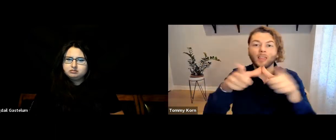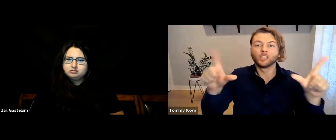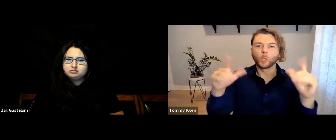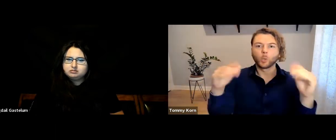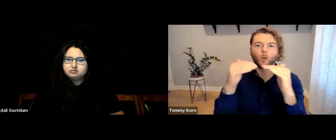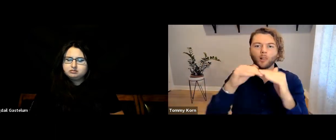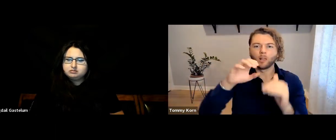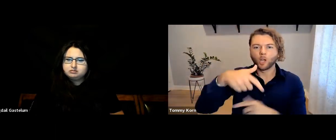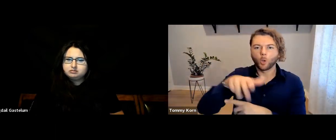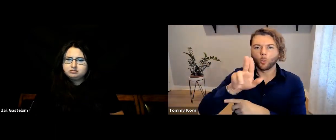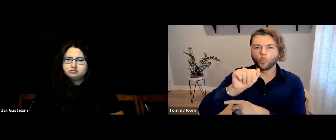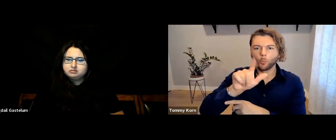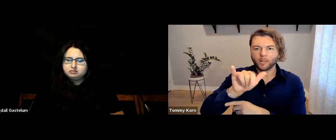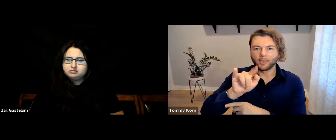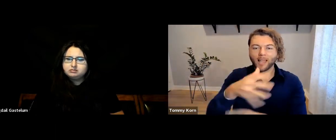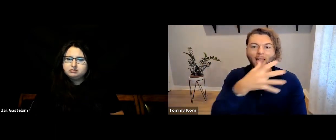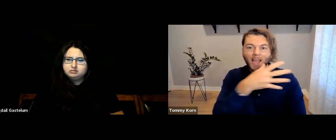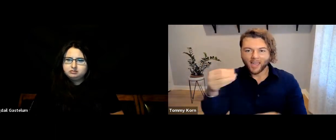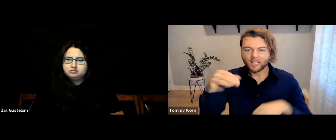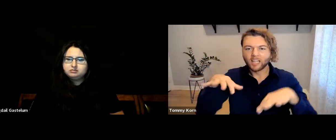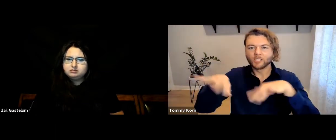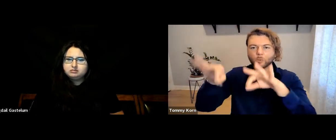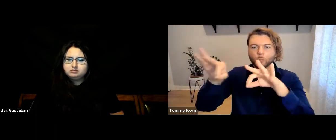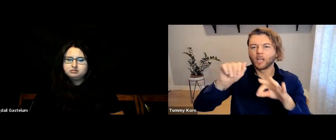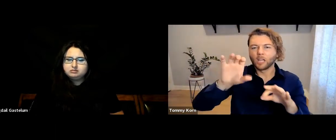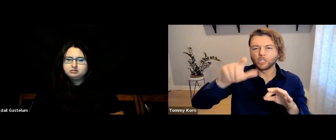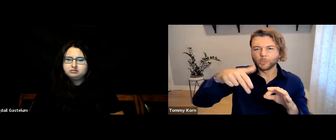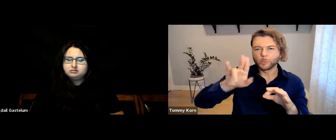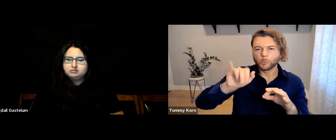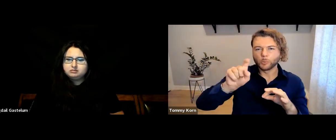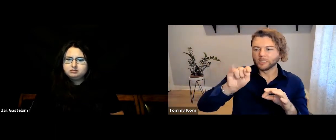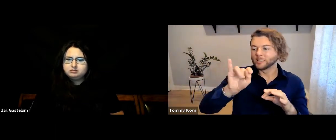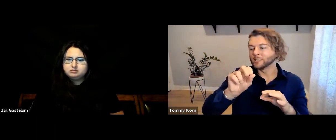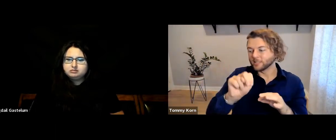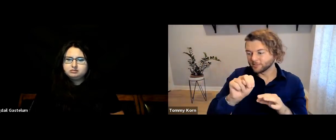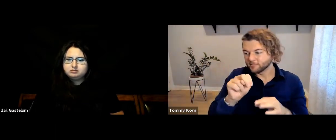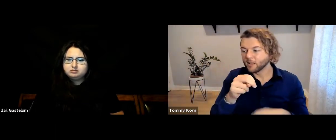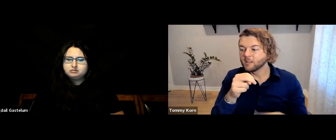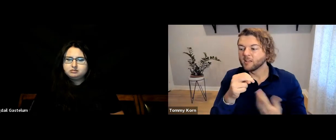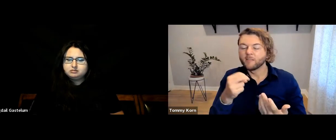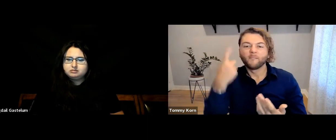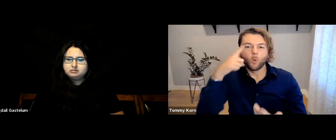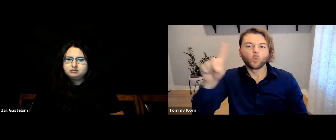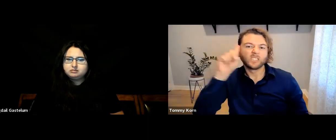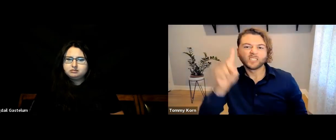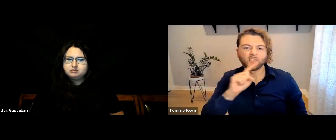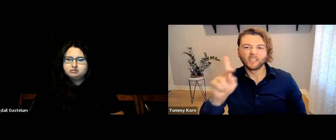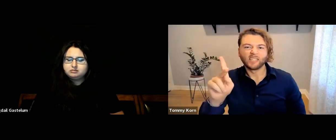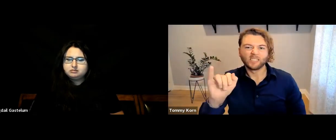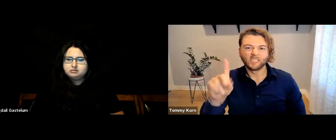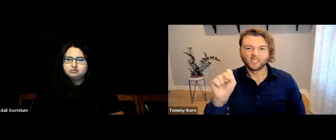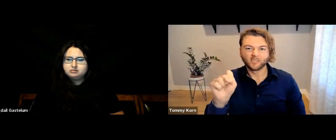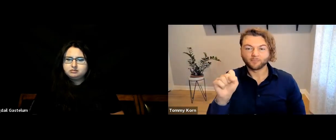It stands for Language Equality and Acquisition For Deaf Kids.